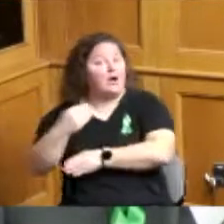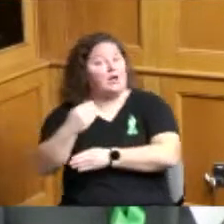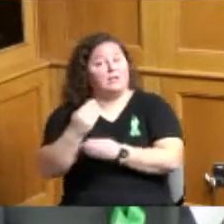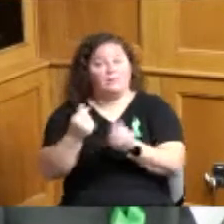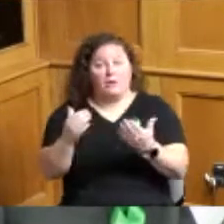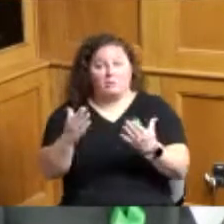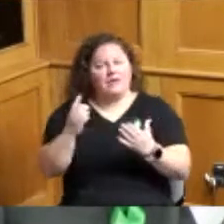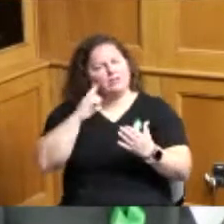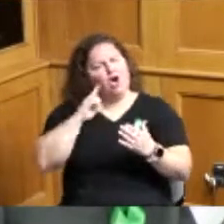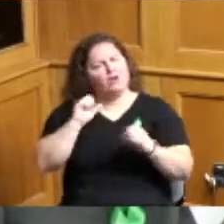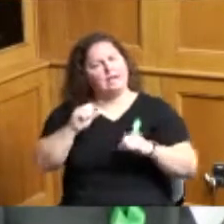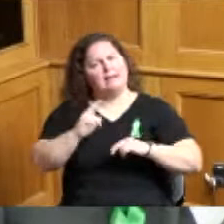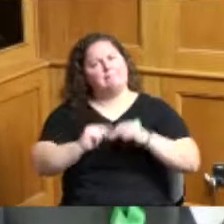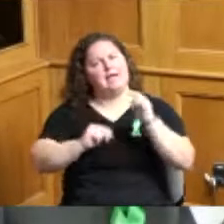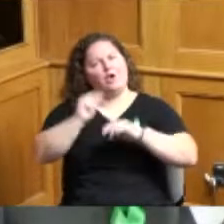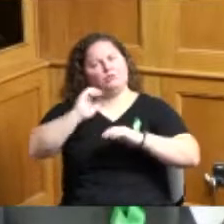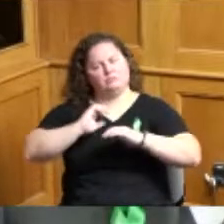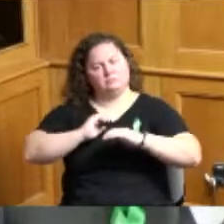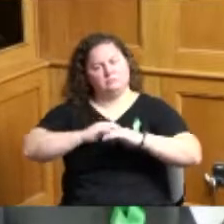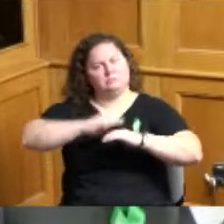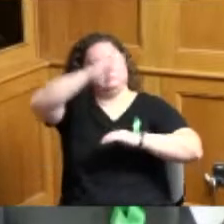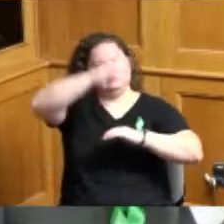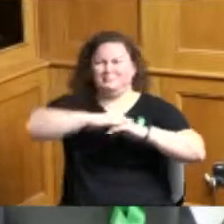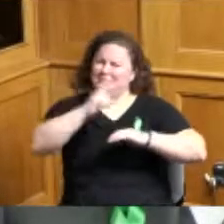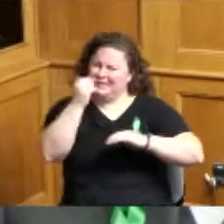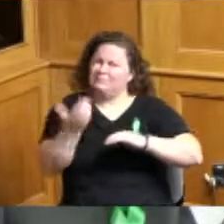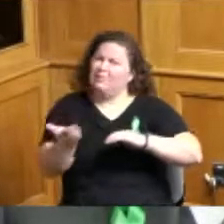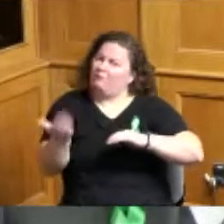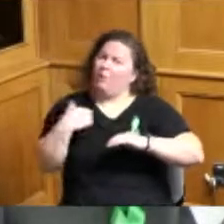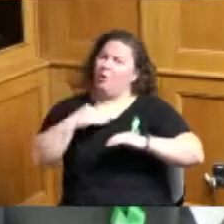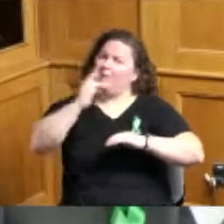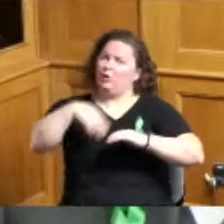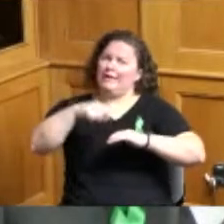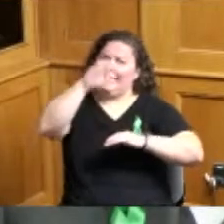on that property since their building had already stood there come to find out she couldn't because